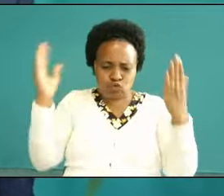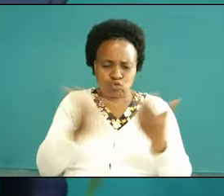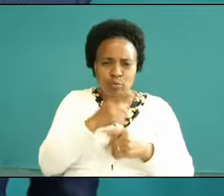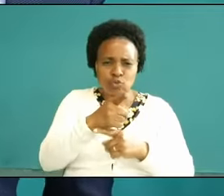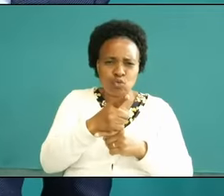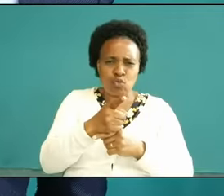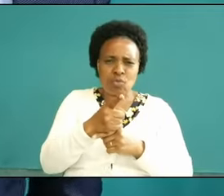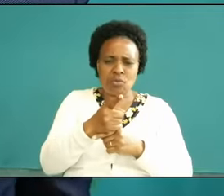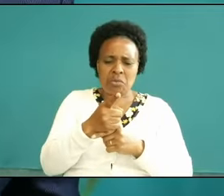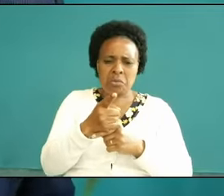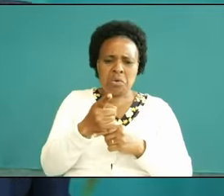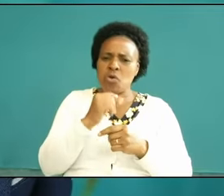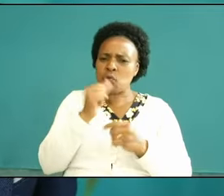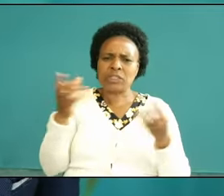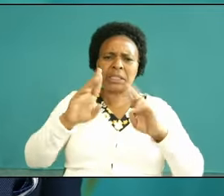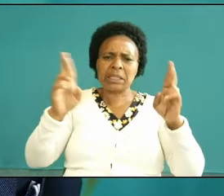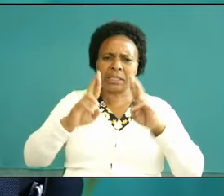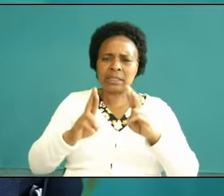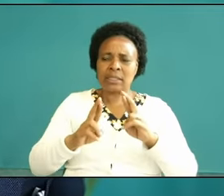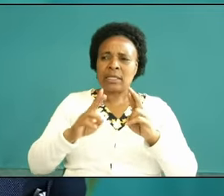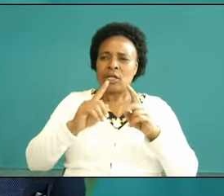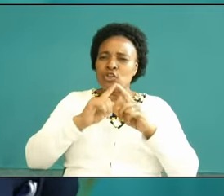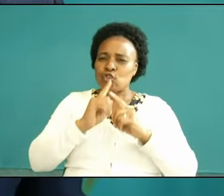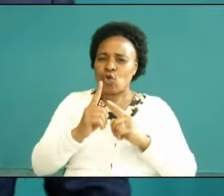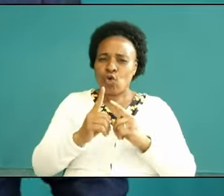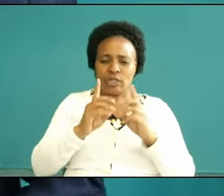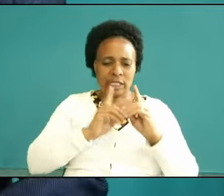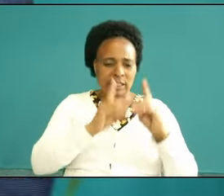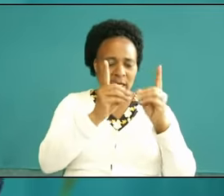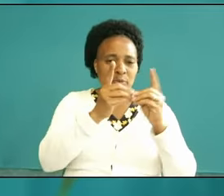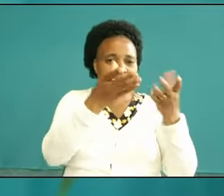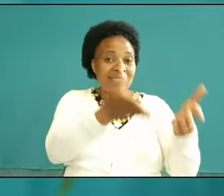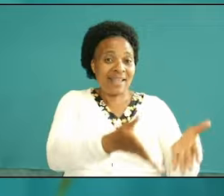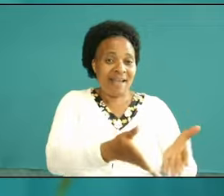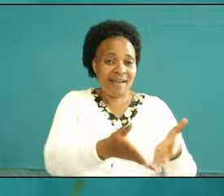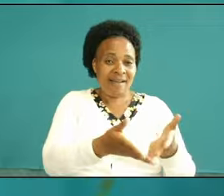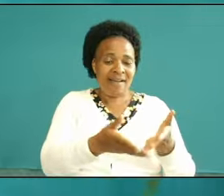Jesus is on the mountain and the disciples are down here on the plane they are there